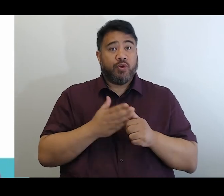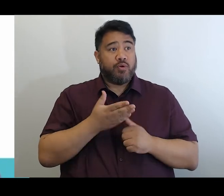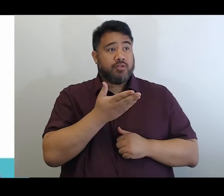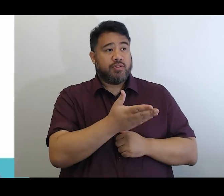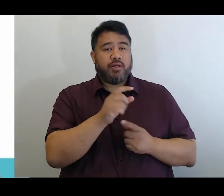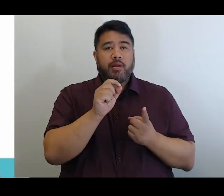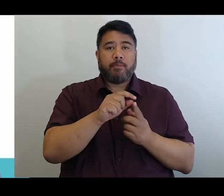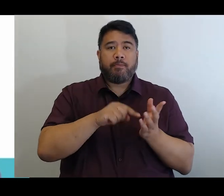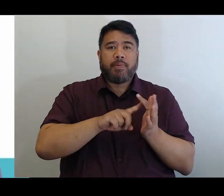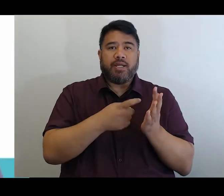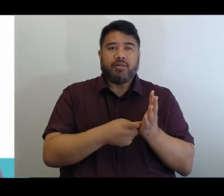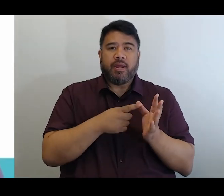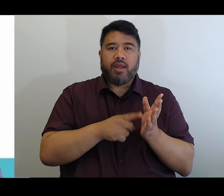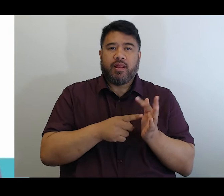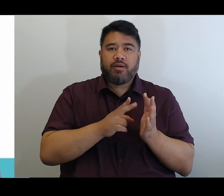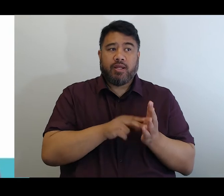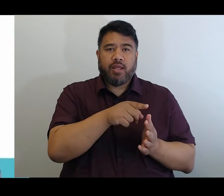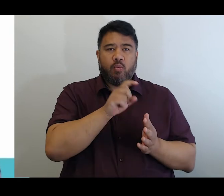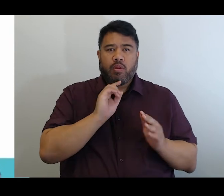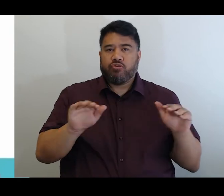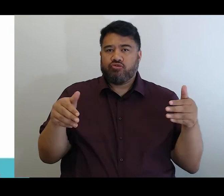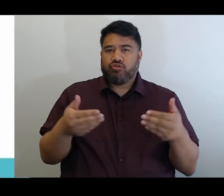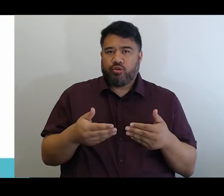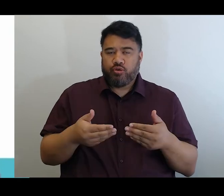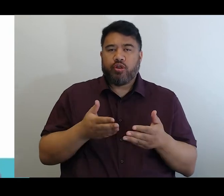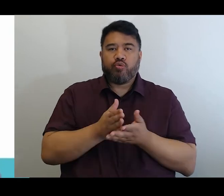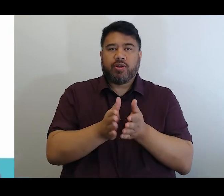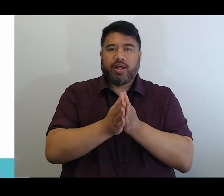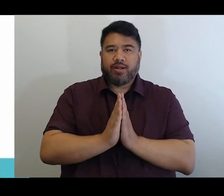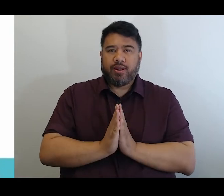Peter is a tangata whaikaha Māori member of the Better Outcome Partnership.